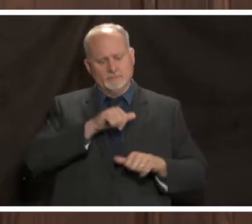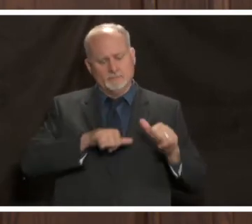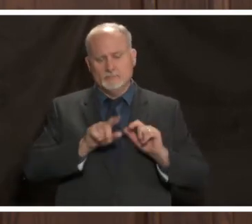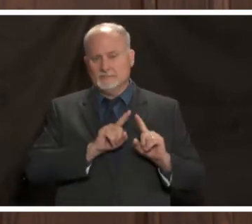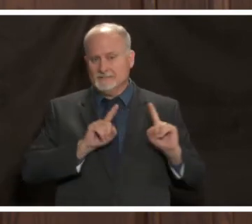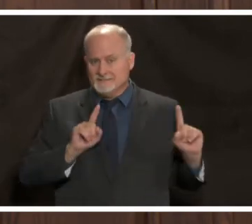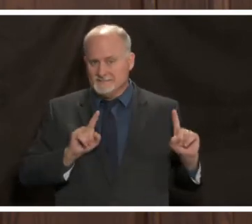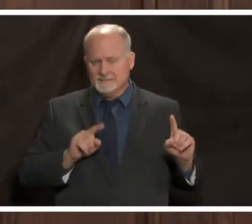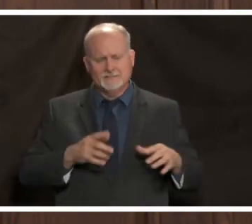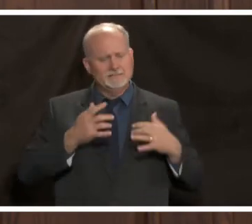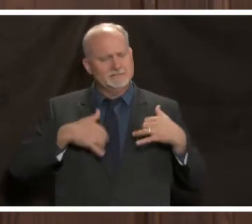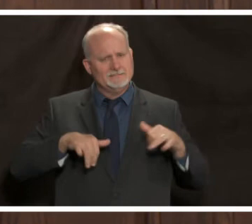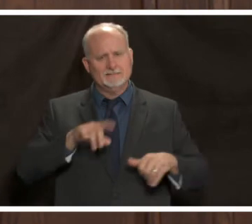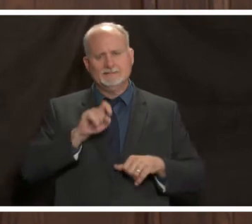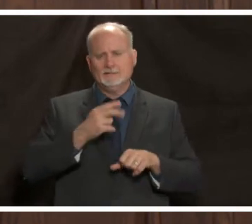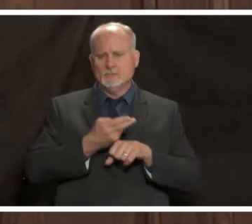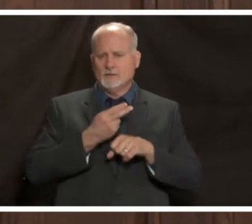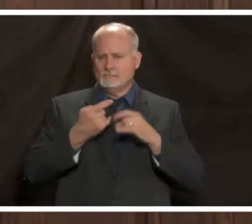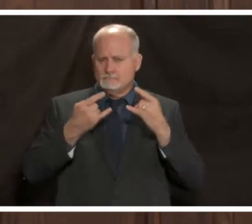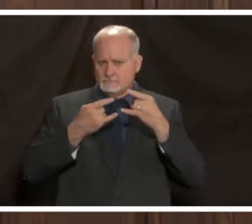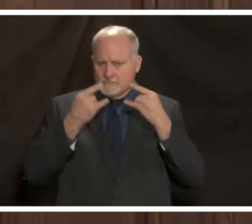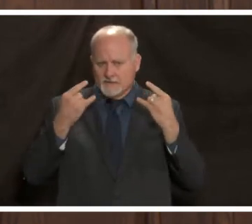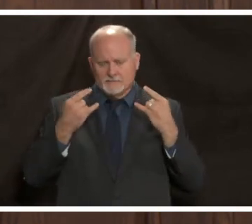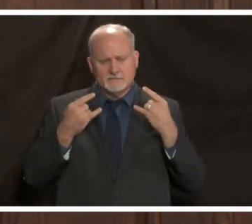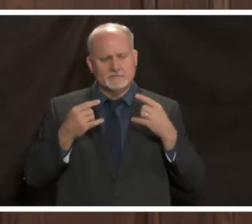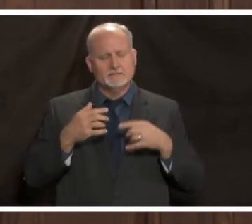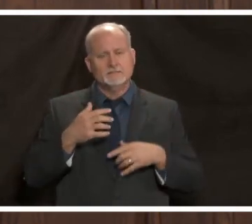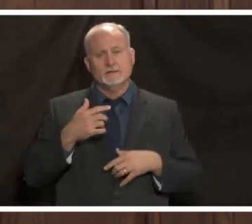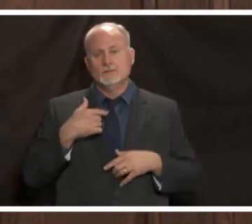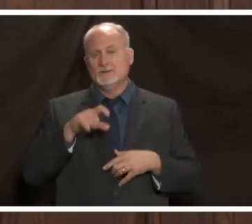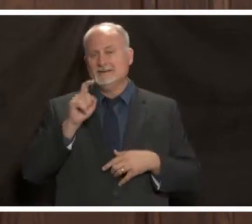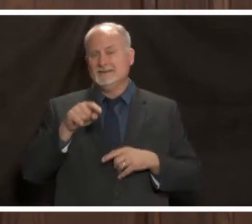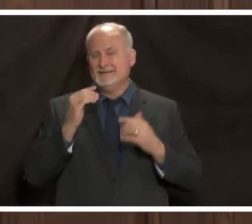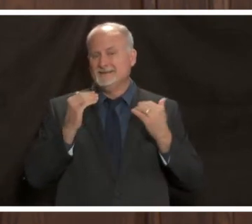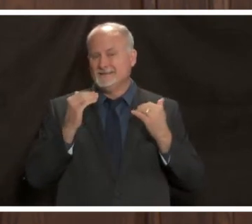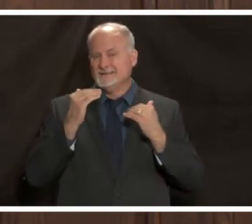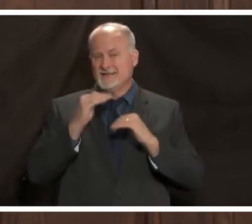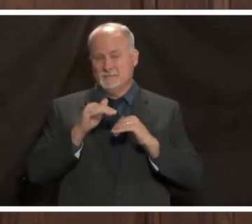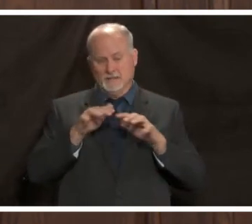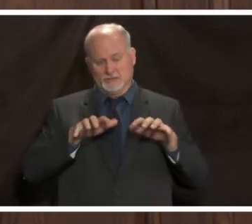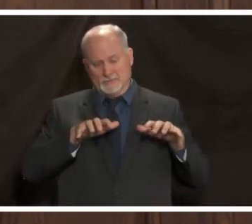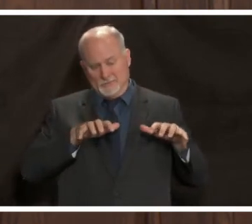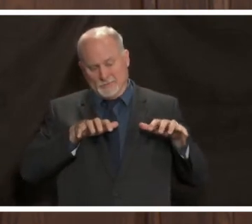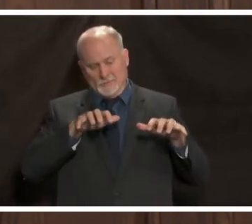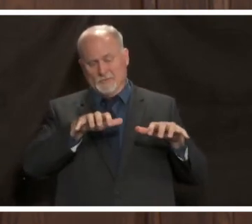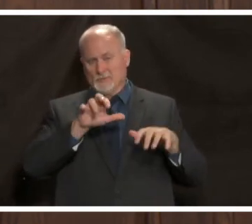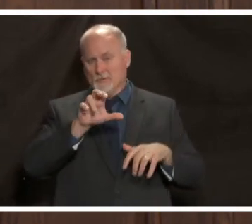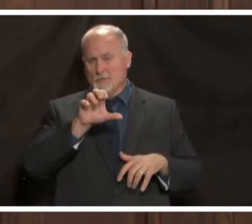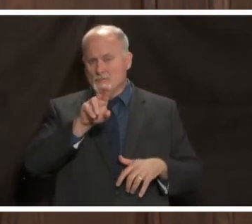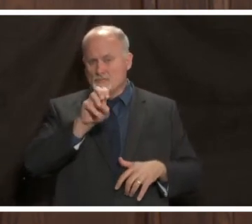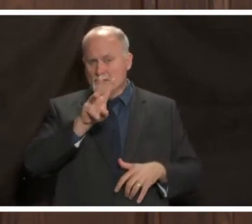still need to wear the masks we need to limit crowd sizes where people are going to end up